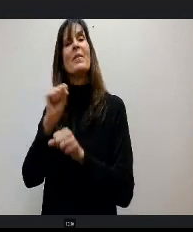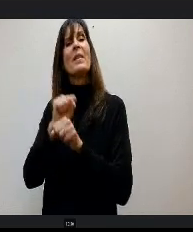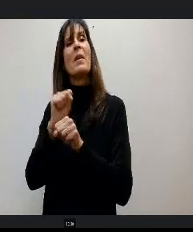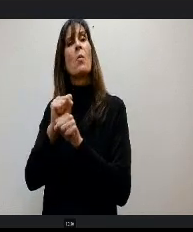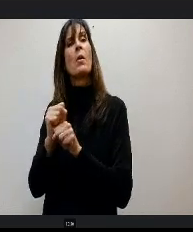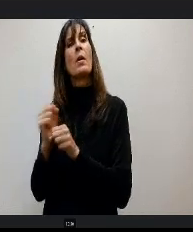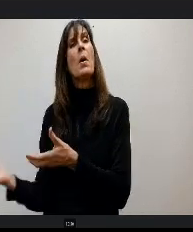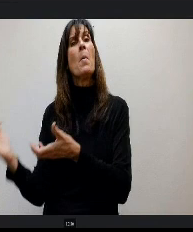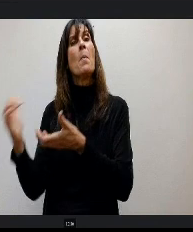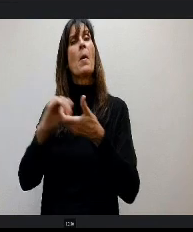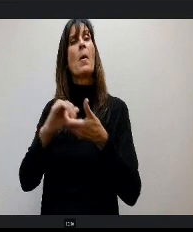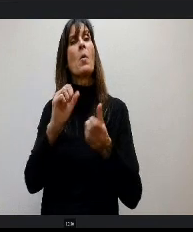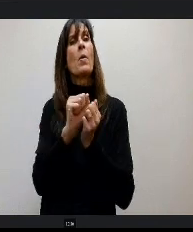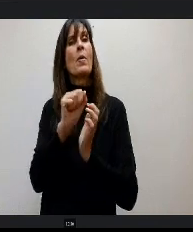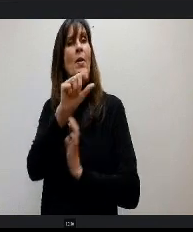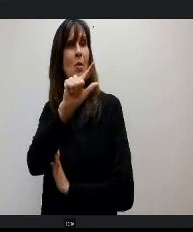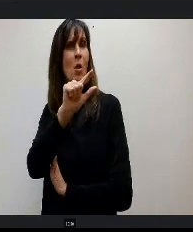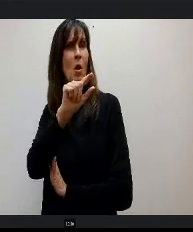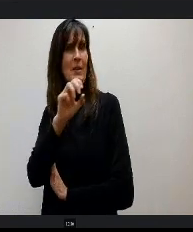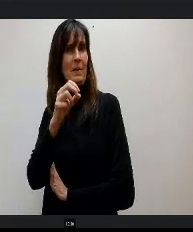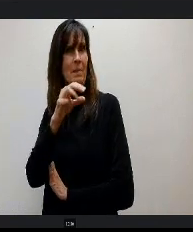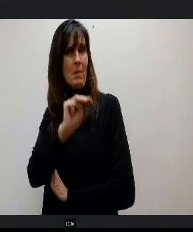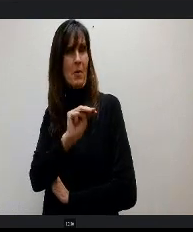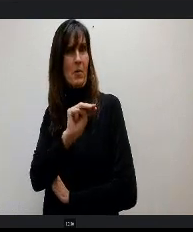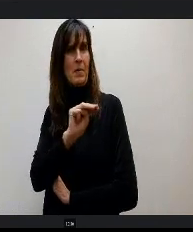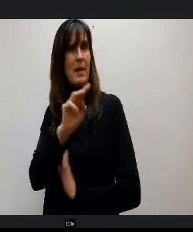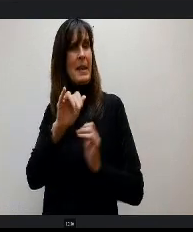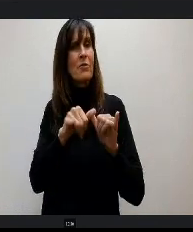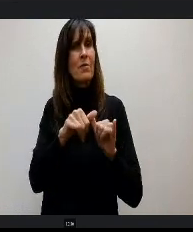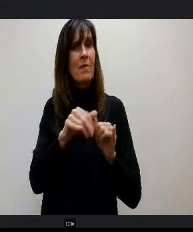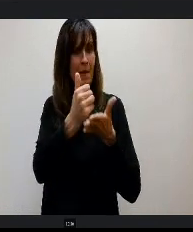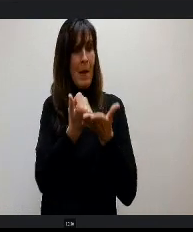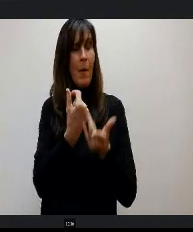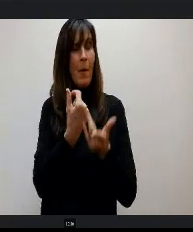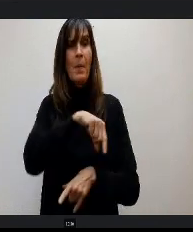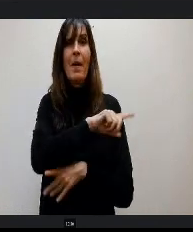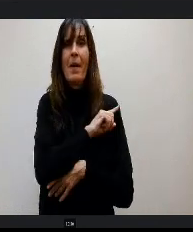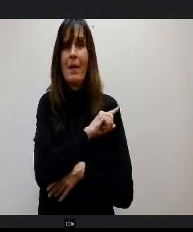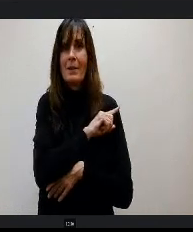Lockheed Martin engineers to help us with the program but also kind of get this.